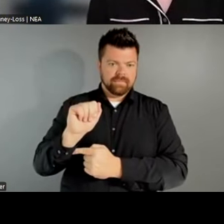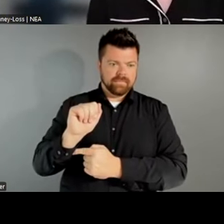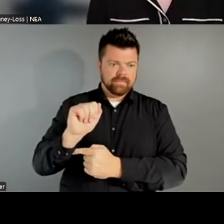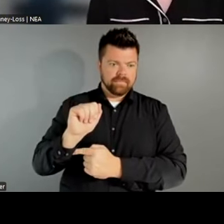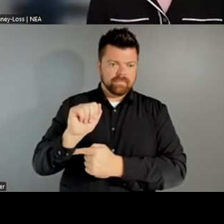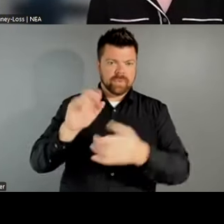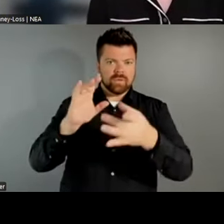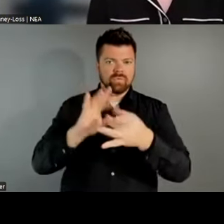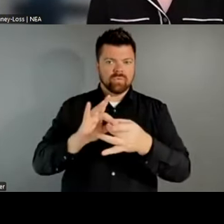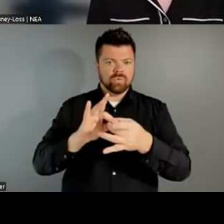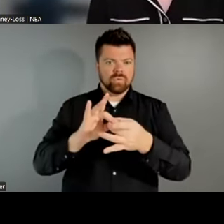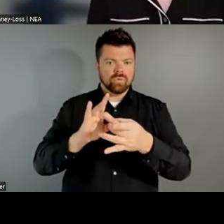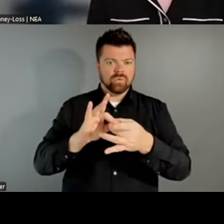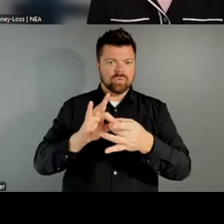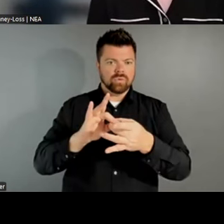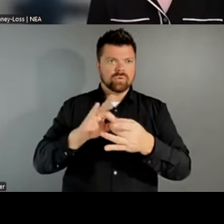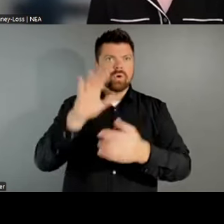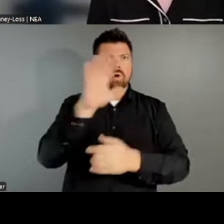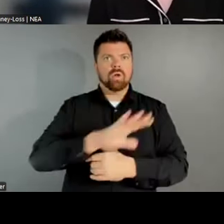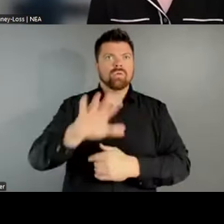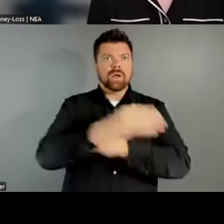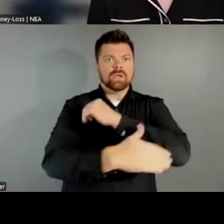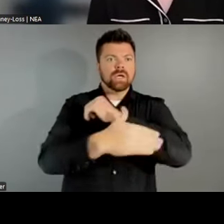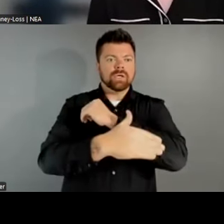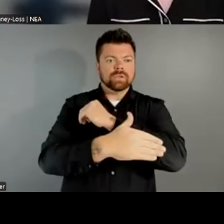different watersheds throughout the country. I'm privileged to be working on the one here